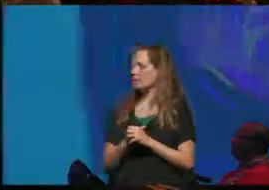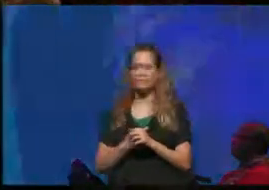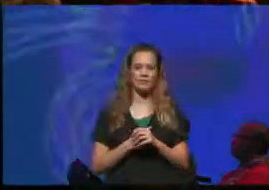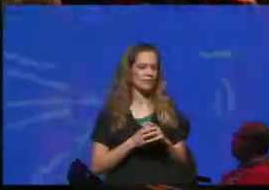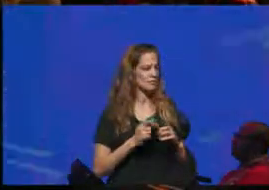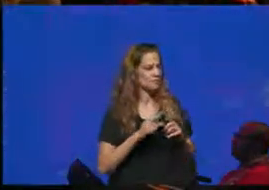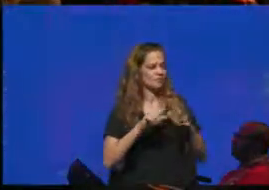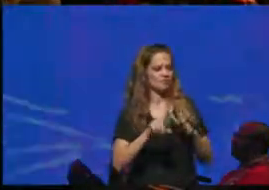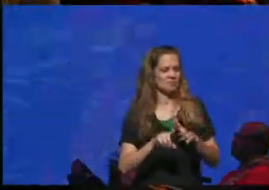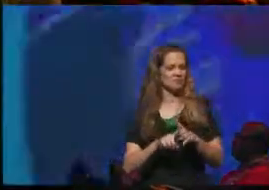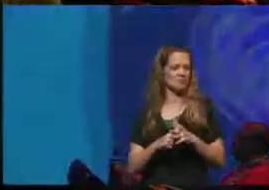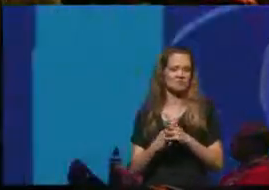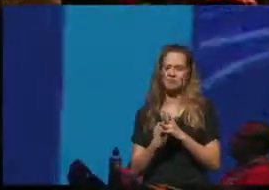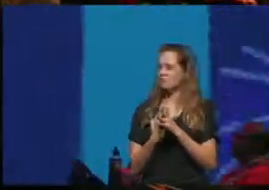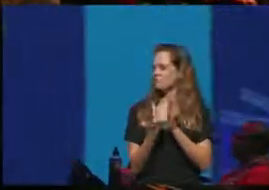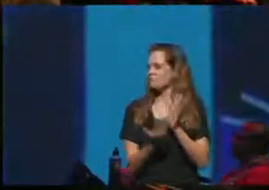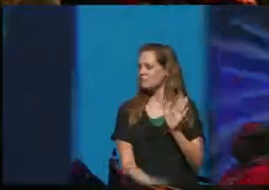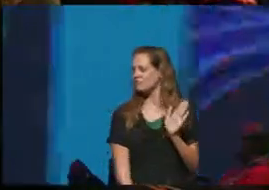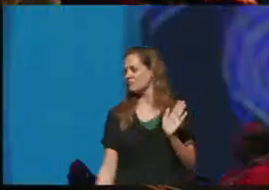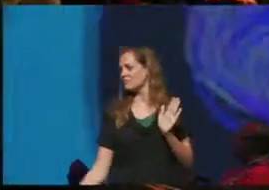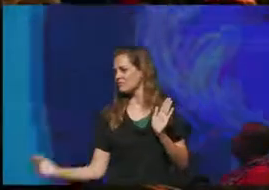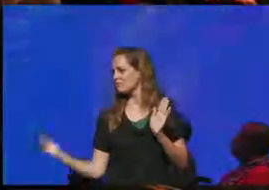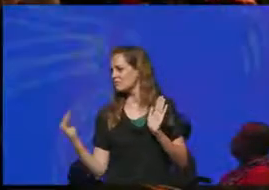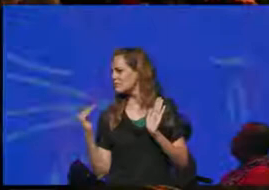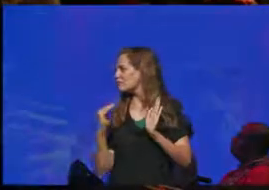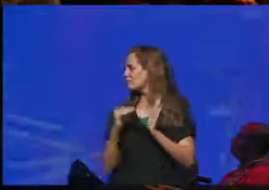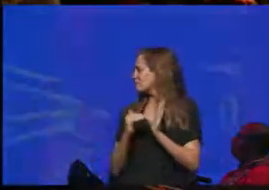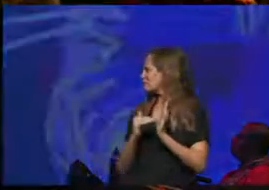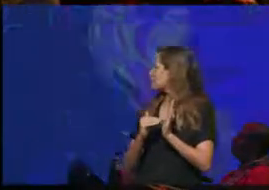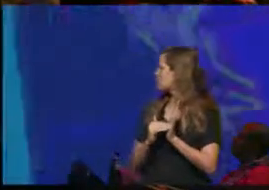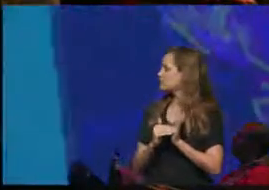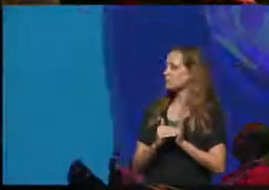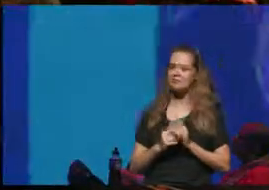the center. At center is a close-up camera. Eventually participants will sit